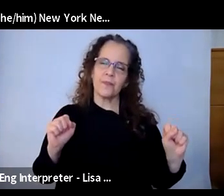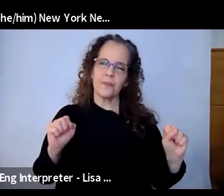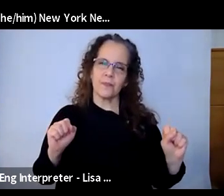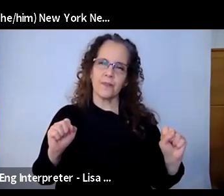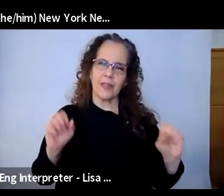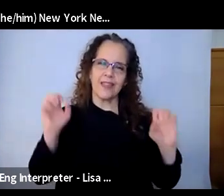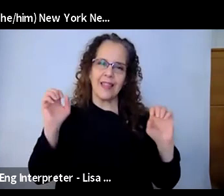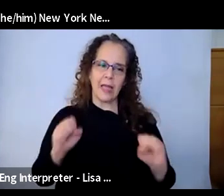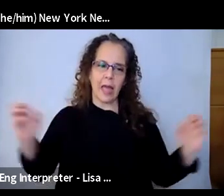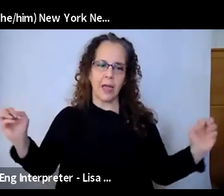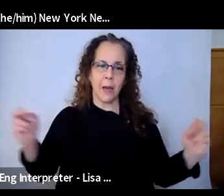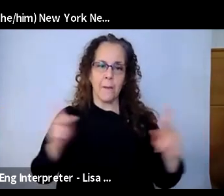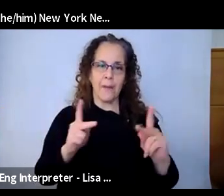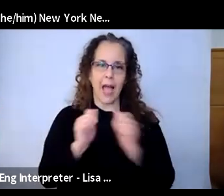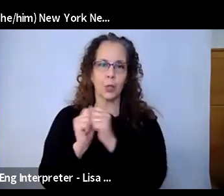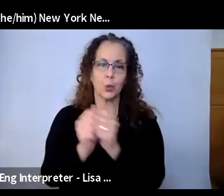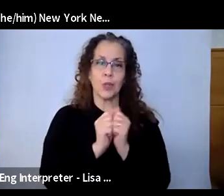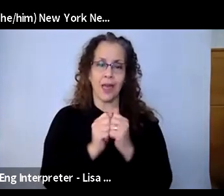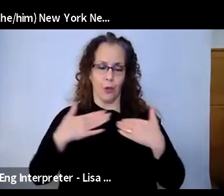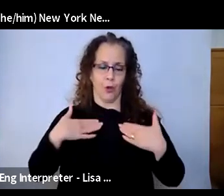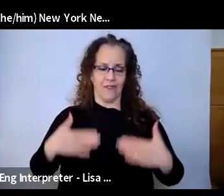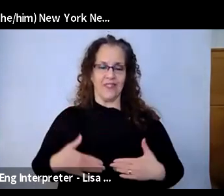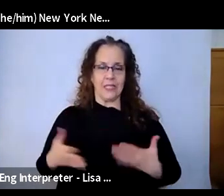together physically. David Shane: Thank you. Let's go to Kelly.